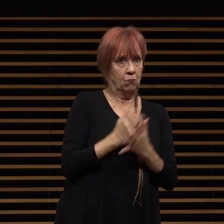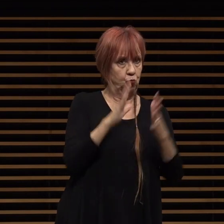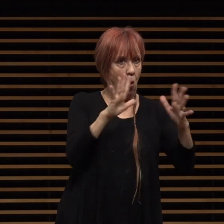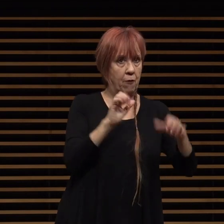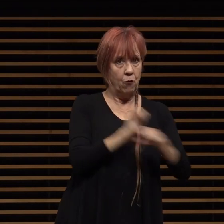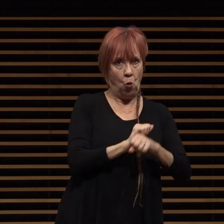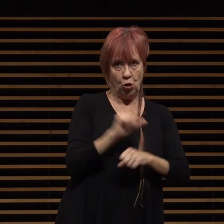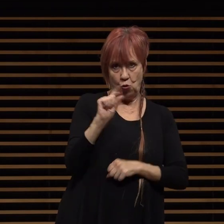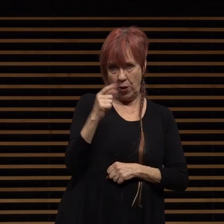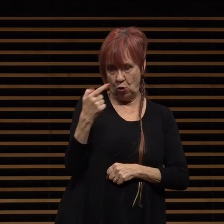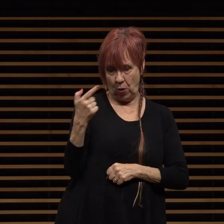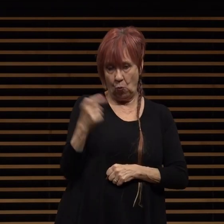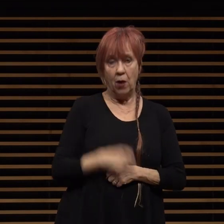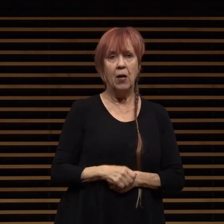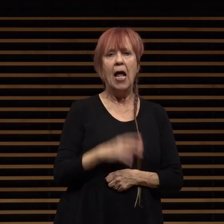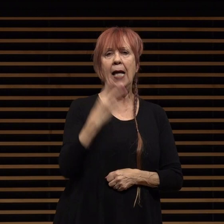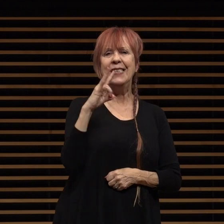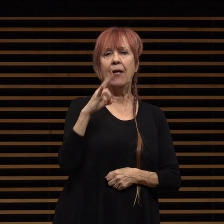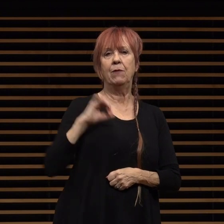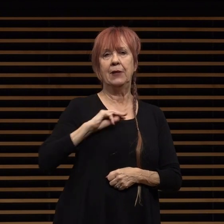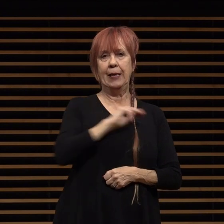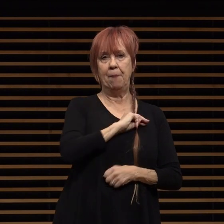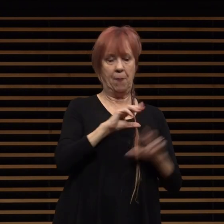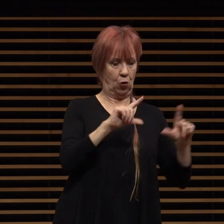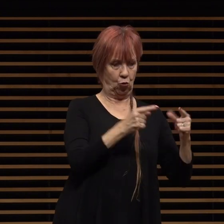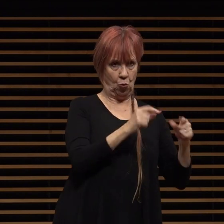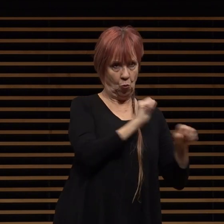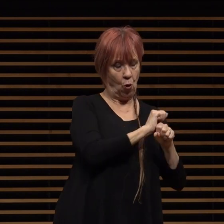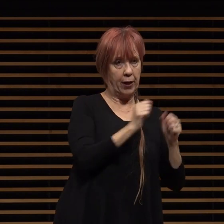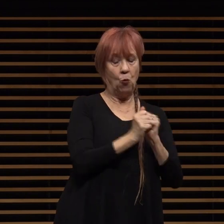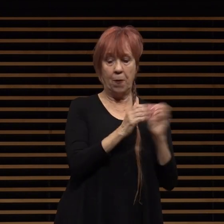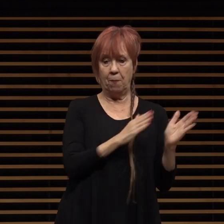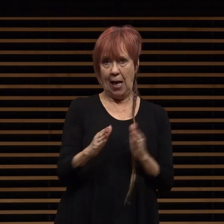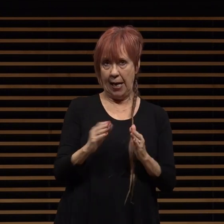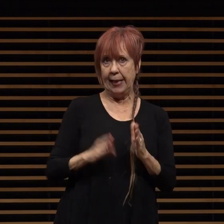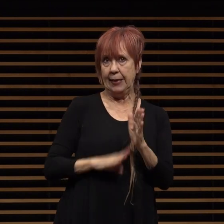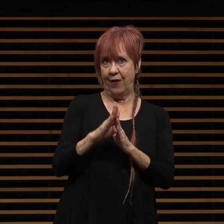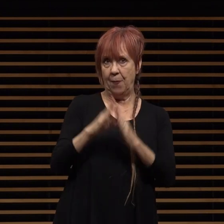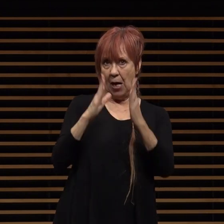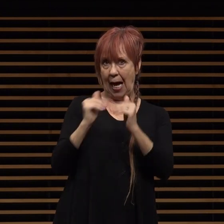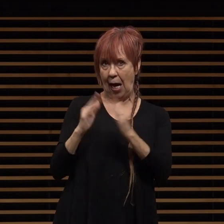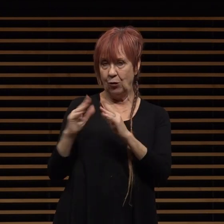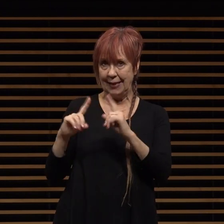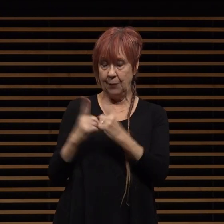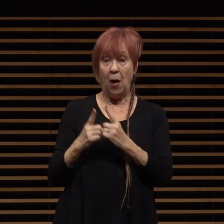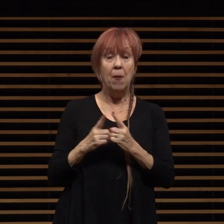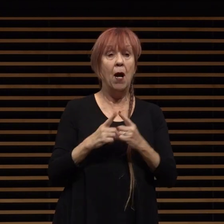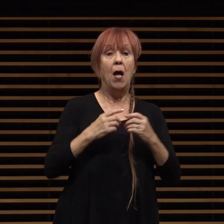the 17-member group working with our planning and development and housing